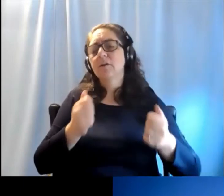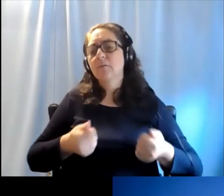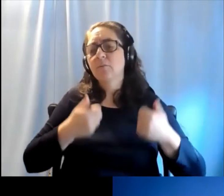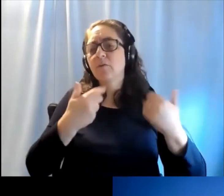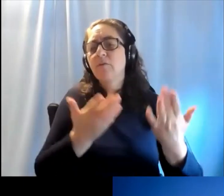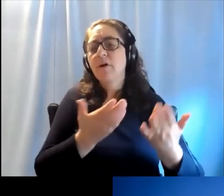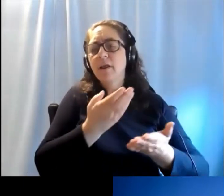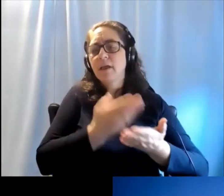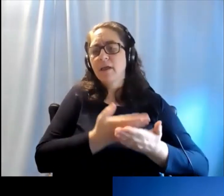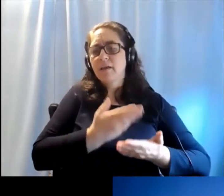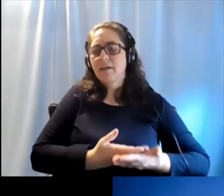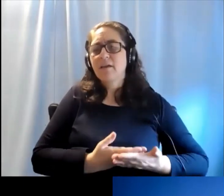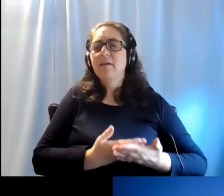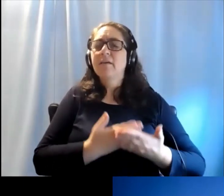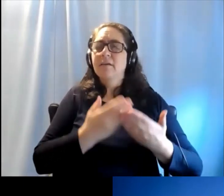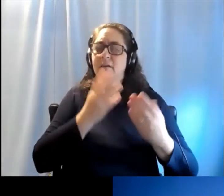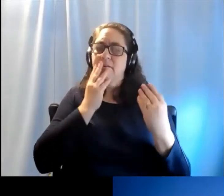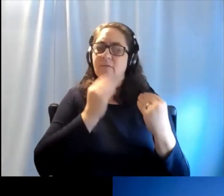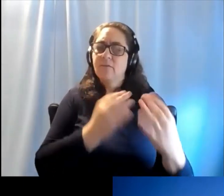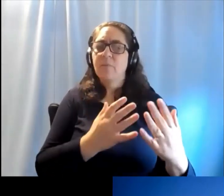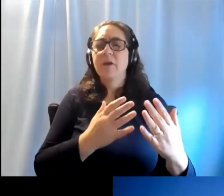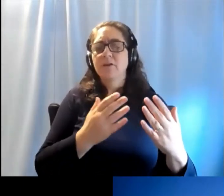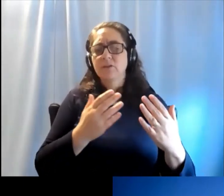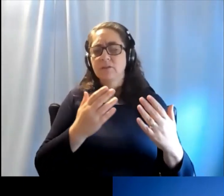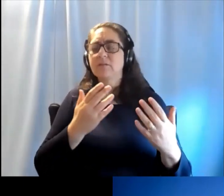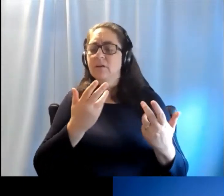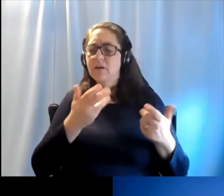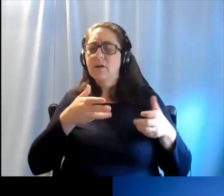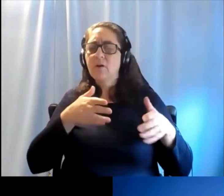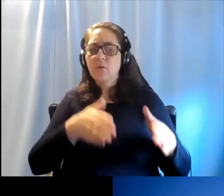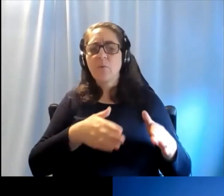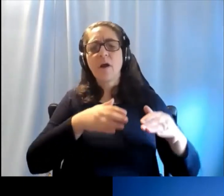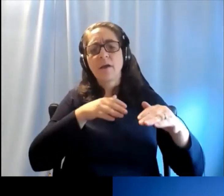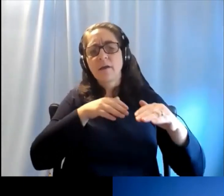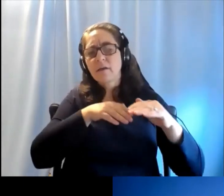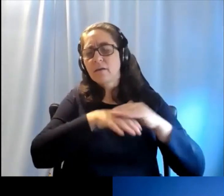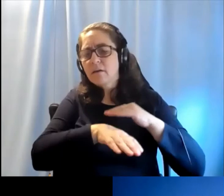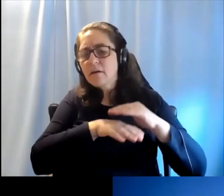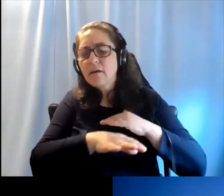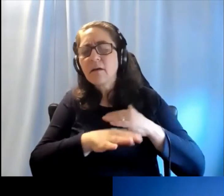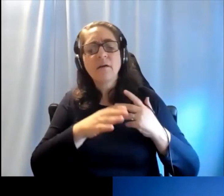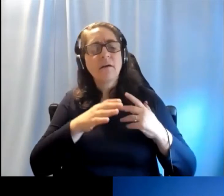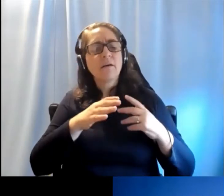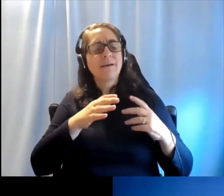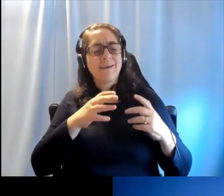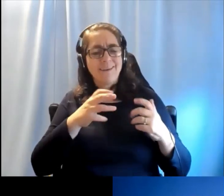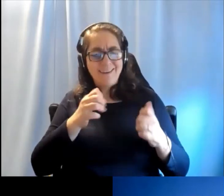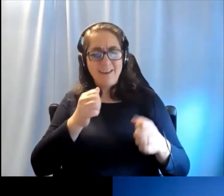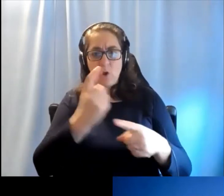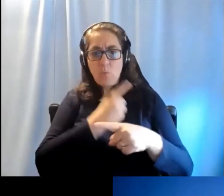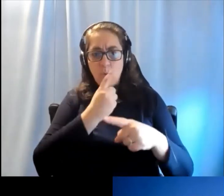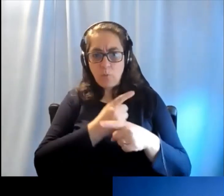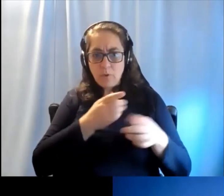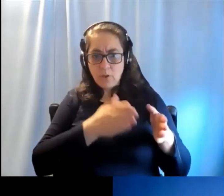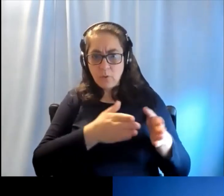evidence based information, which is packaged in an accessible and appropriate country, appropriate manner.